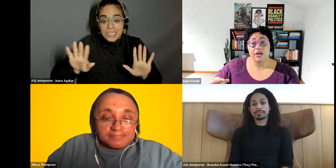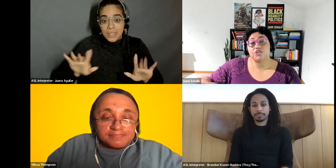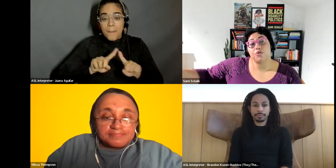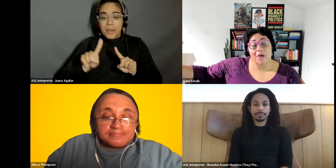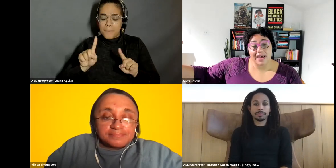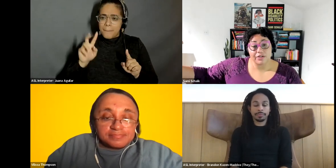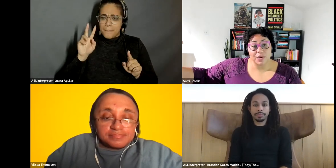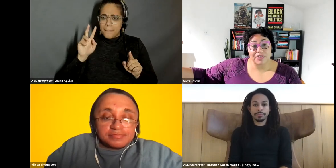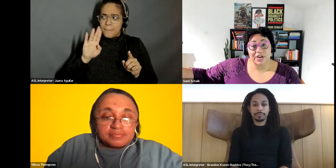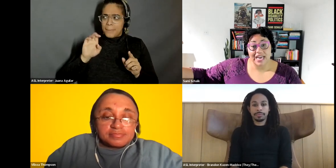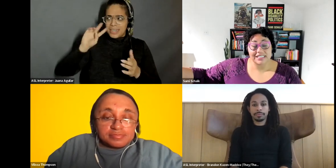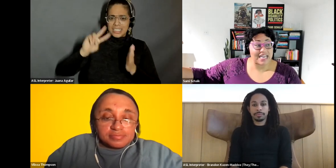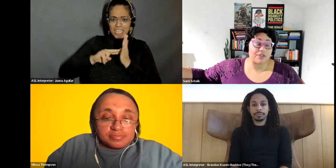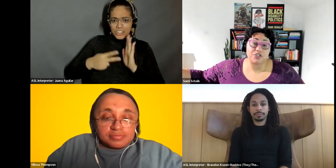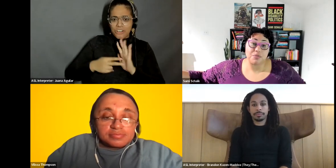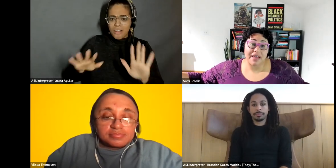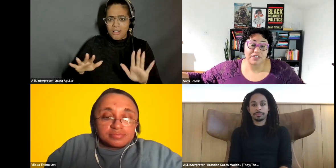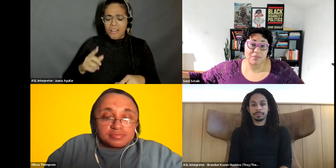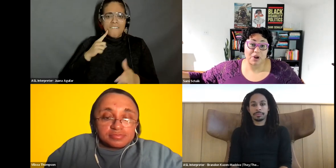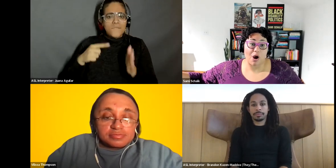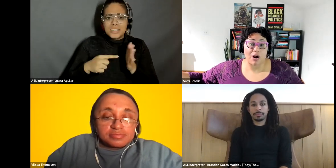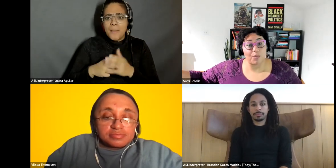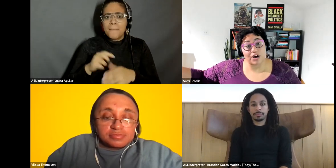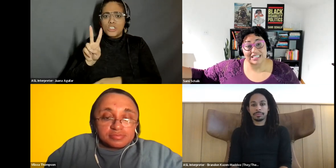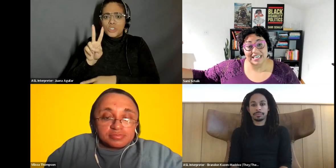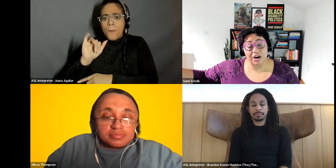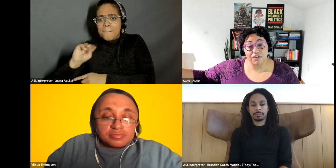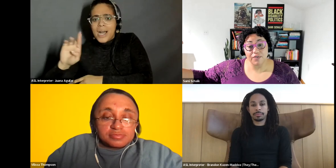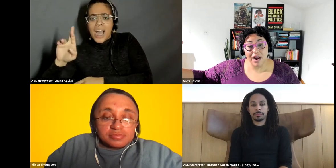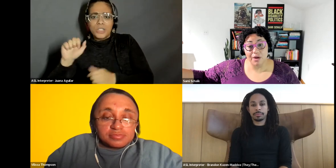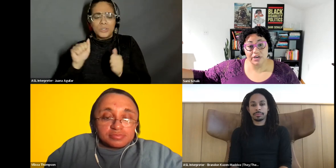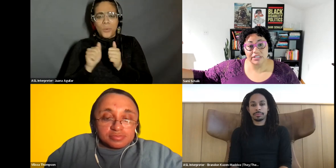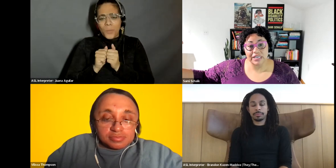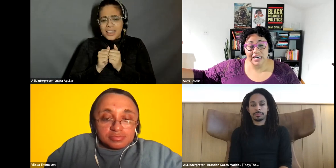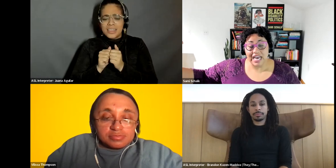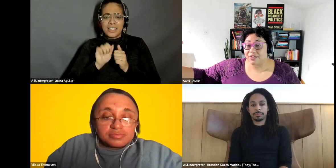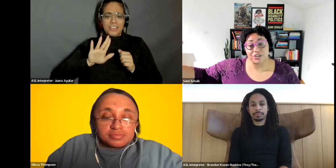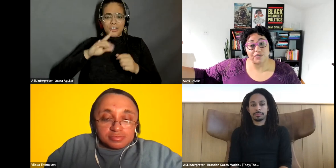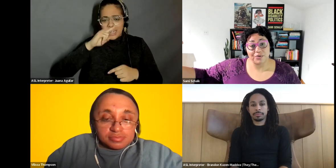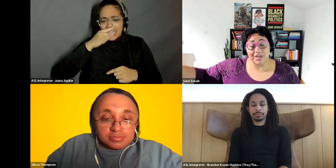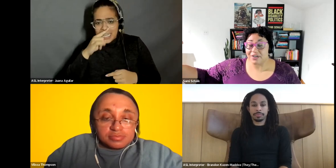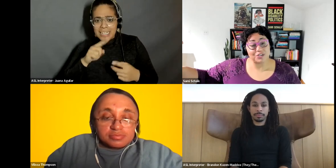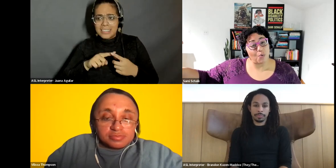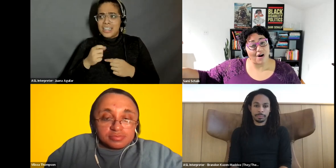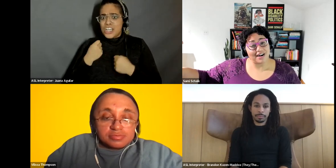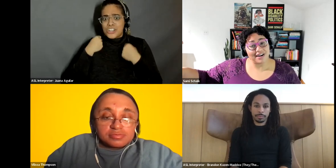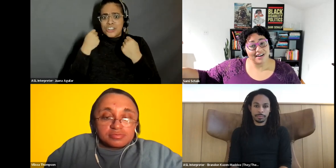Sami Schalk: 2 miles with their kids. Now they're 2 miles from their car, and we're going to sit here for four hours and there's no food, and there's no water